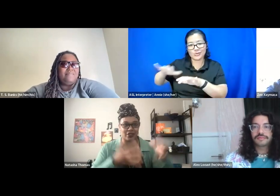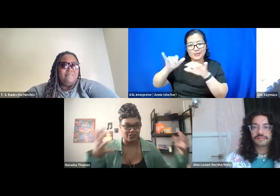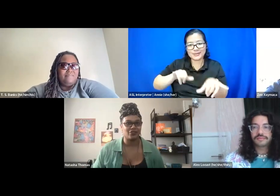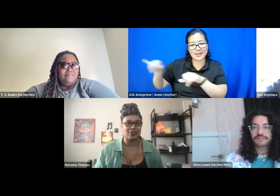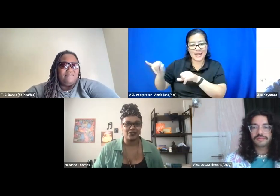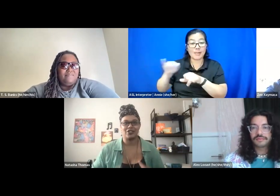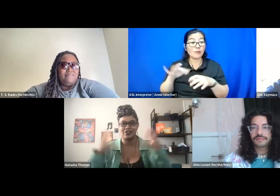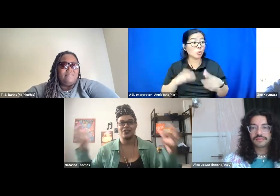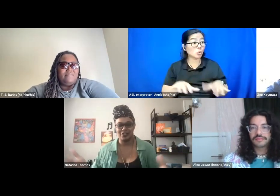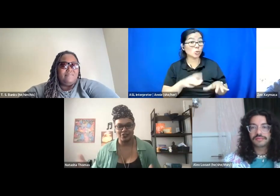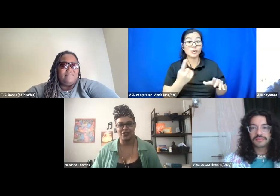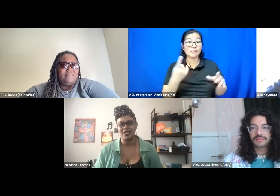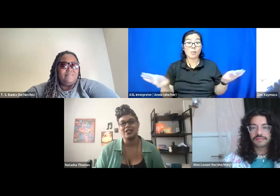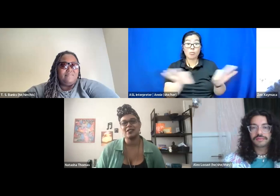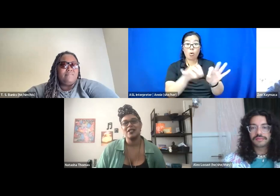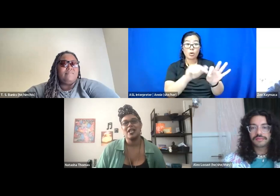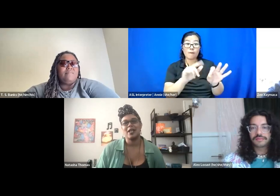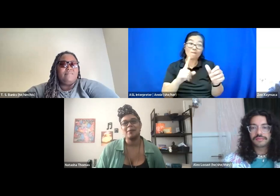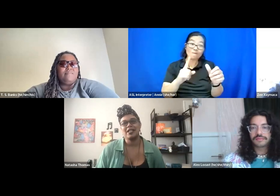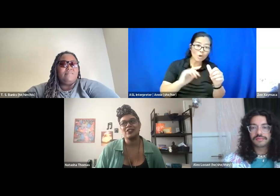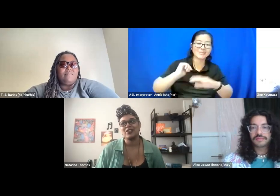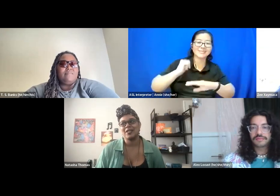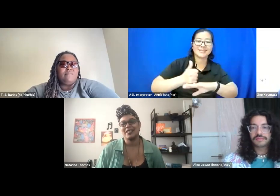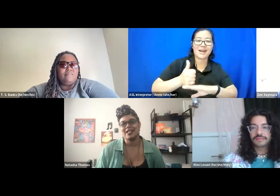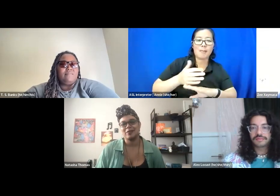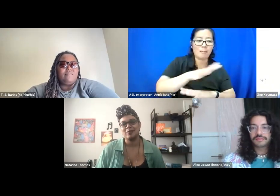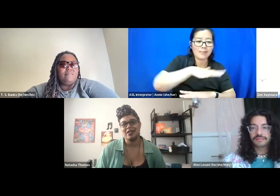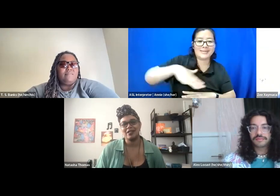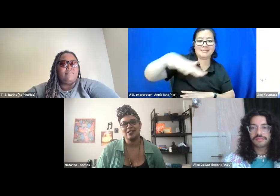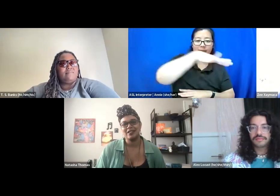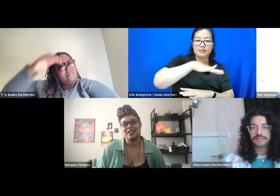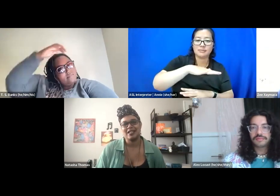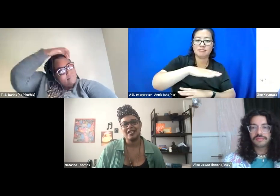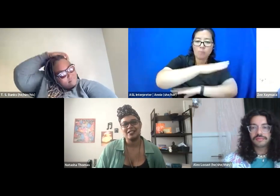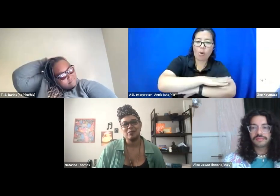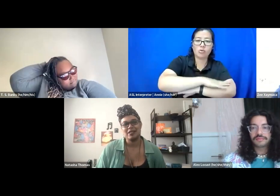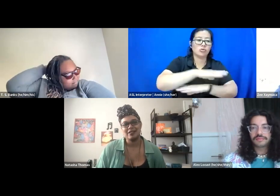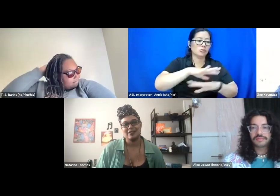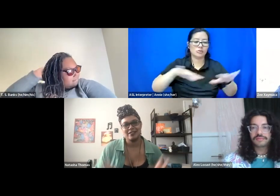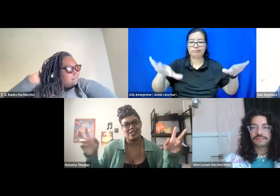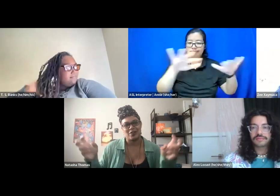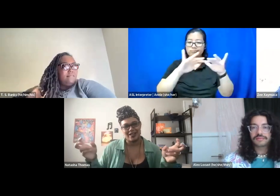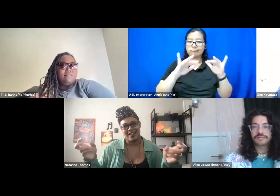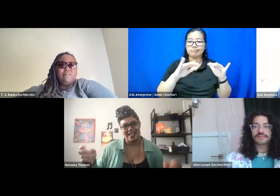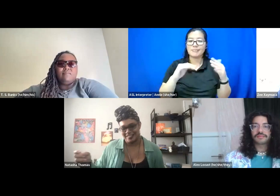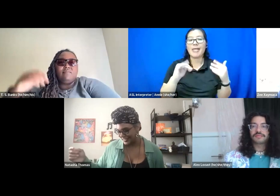You're going to construct your altar. You're going to do the things. And so, I think that's the big secret, I guess.